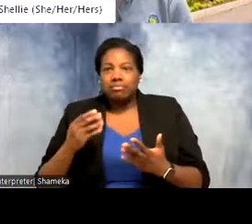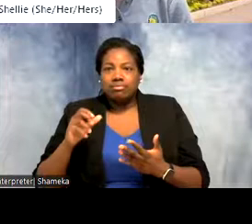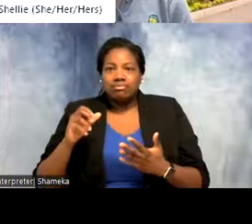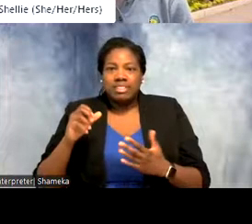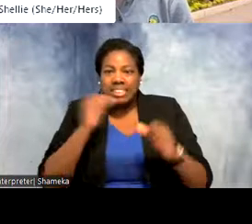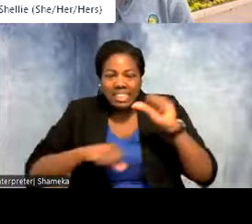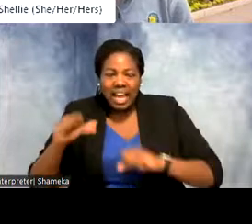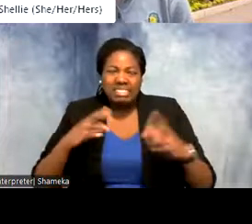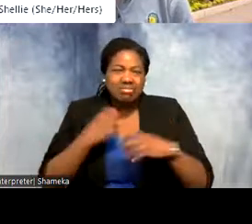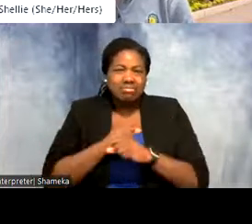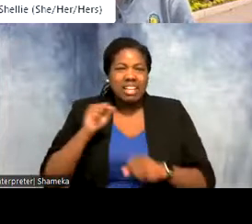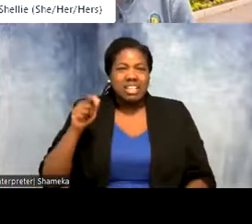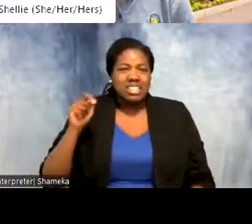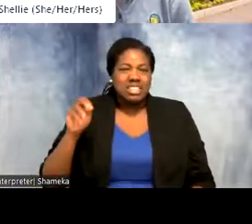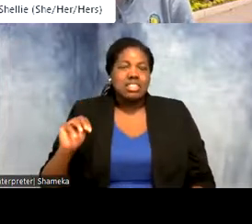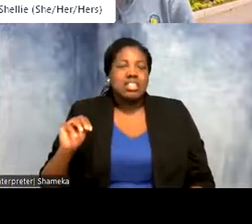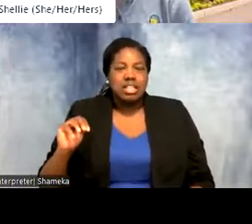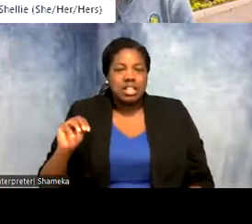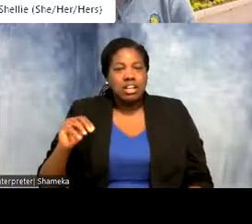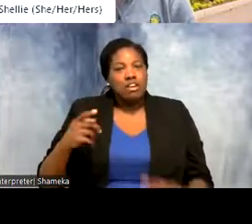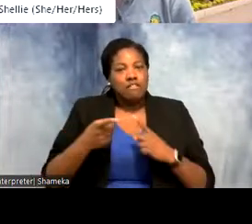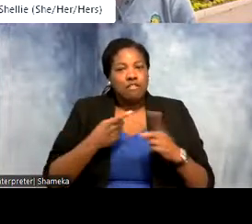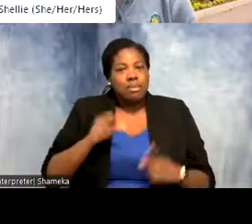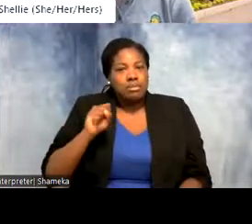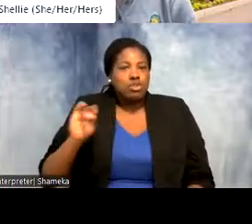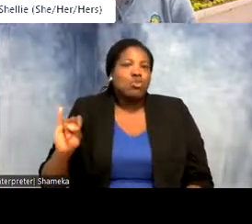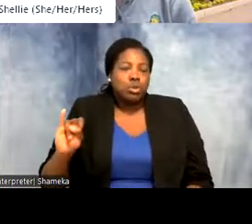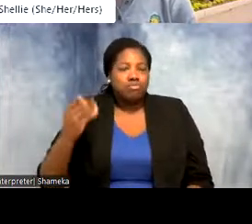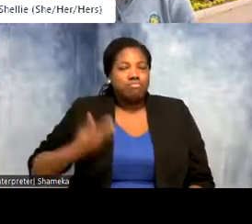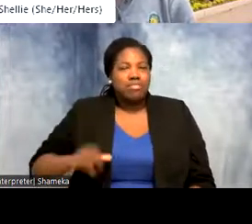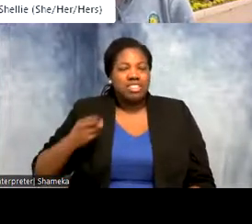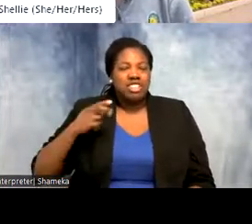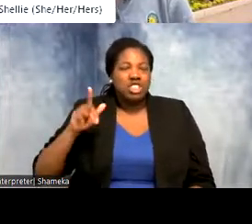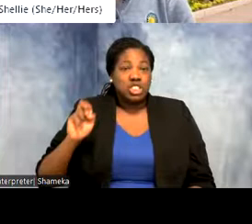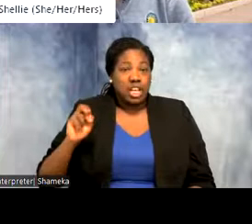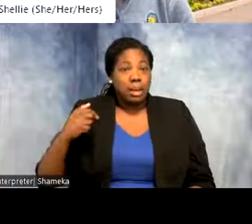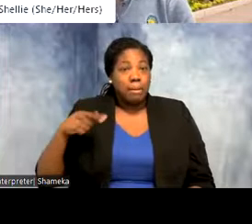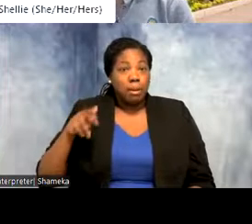Zoo and Conservation Biology Institute. My name is Shellie, my pronouns are she/her/hers and I'll be